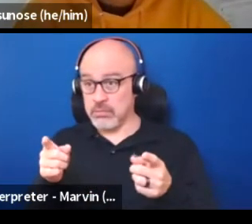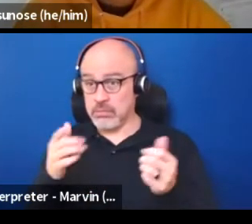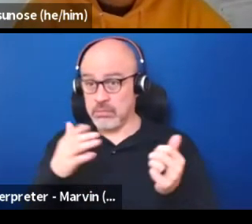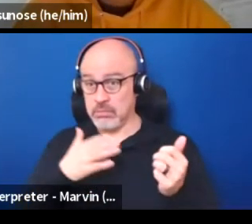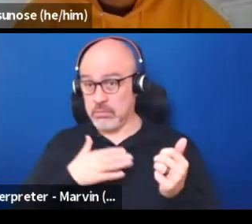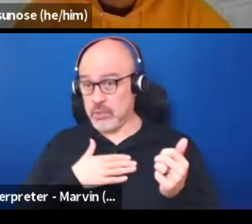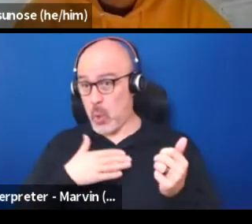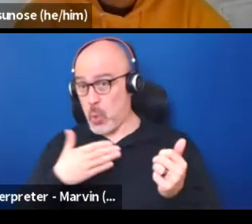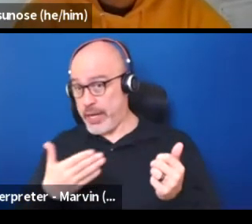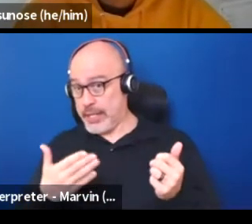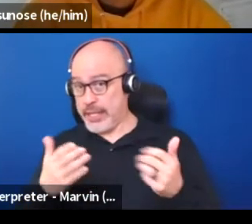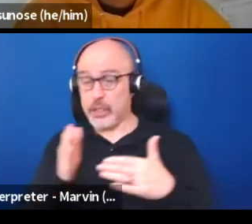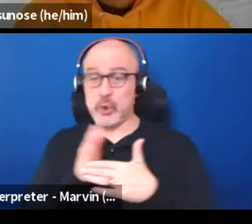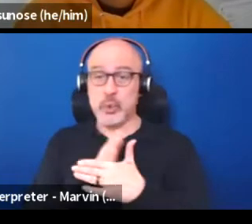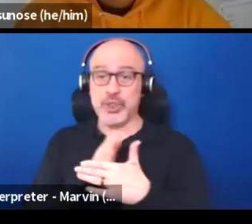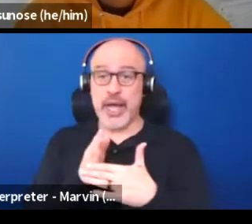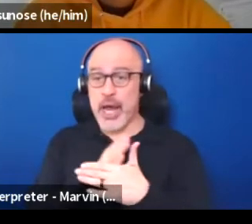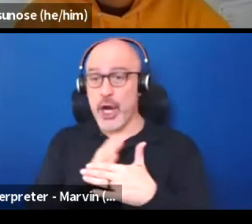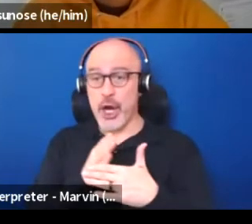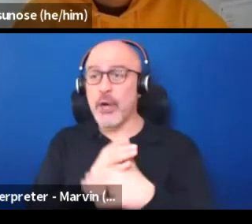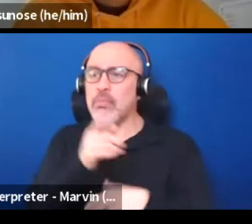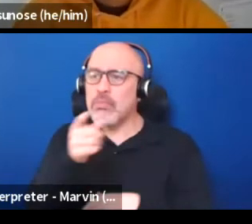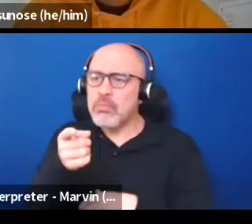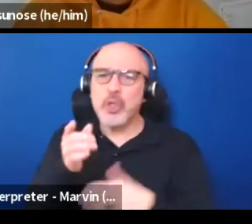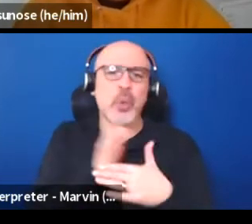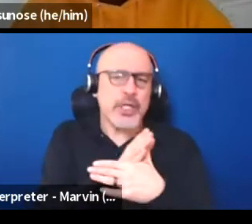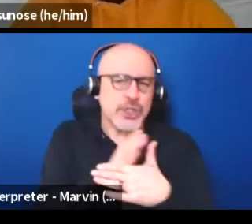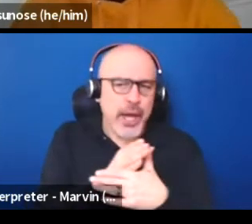And you can share and you can also ask questions if you would like.